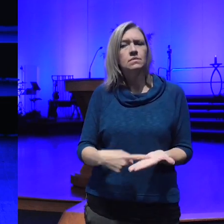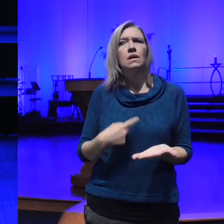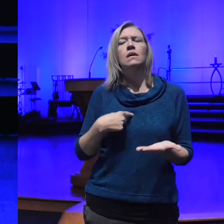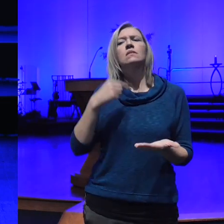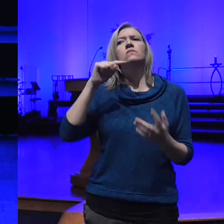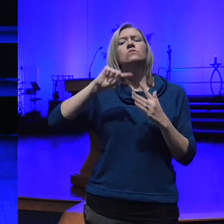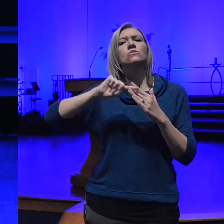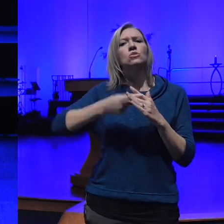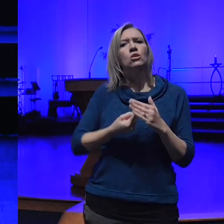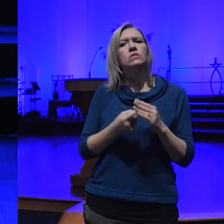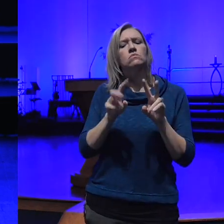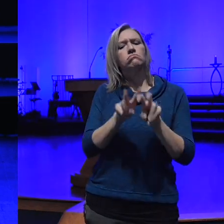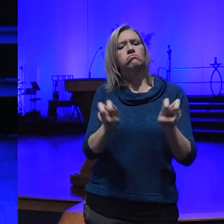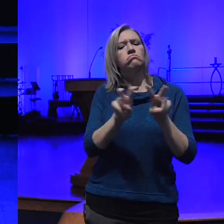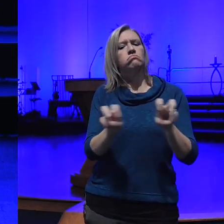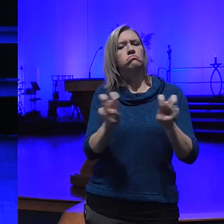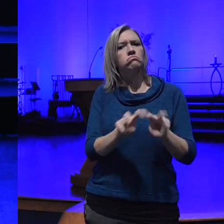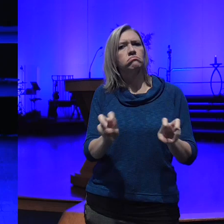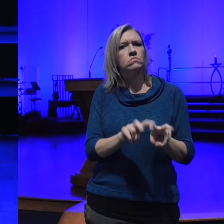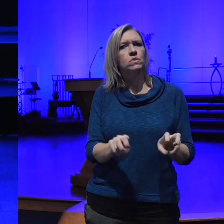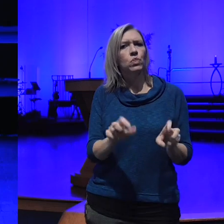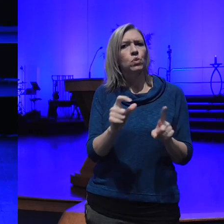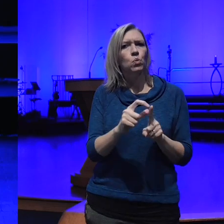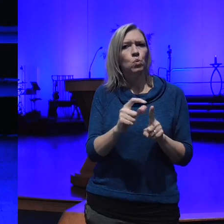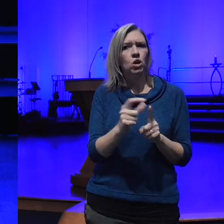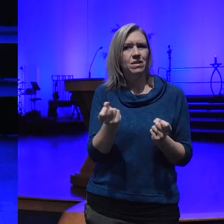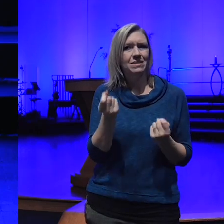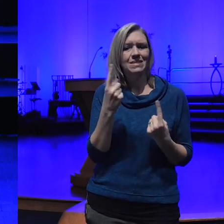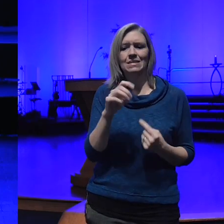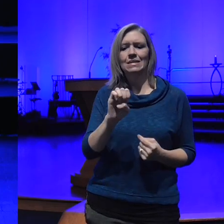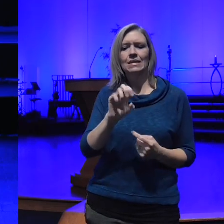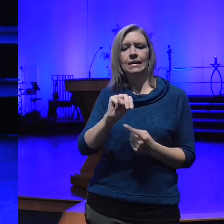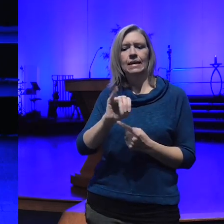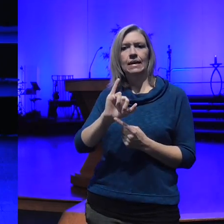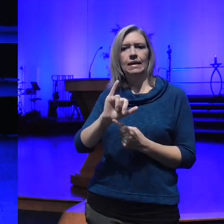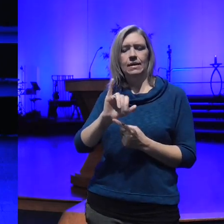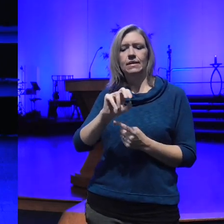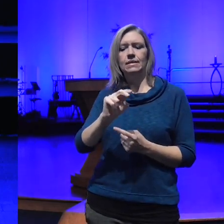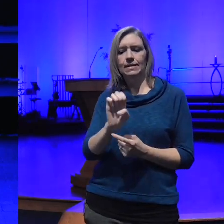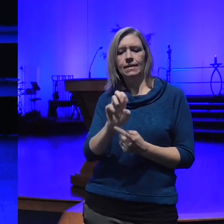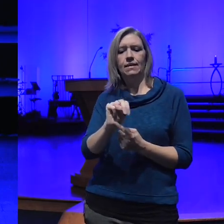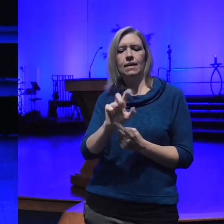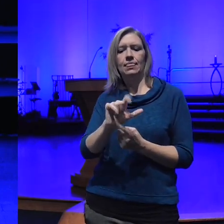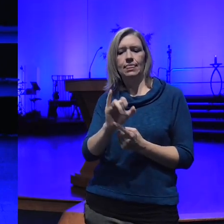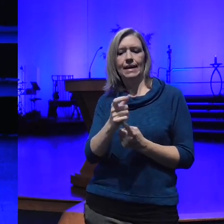the word enlightened what does Enlighten mean I've known it mostly through spiritual circles